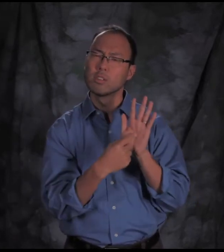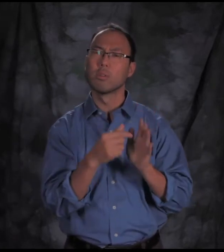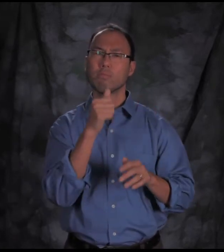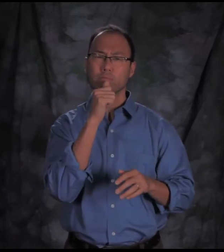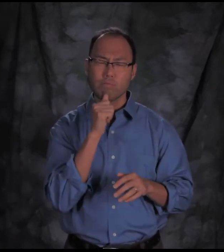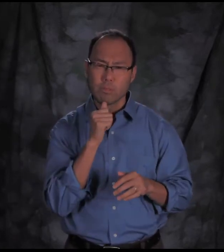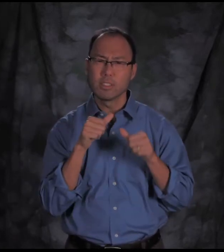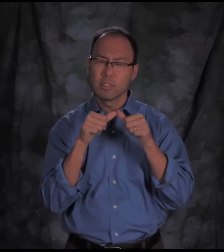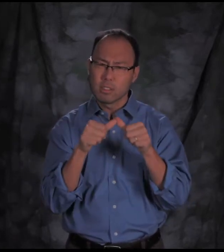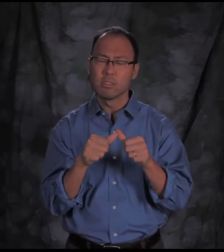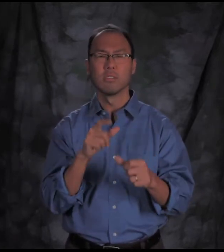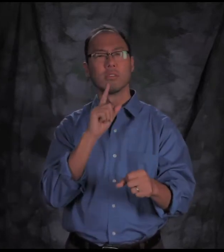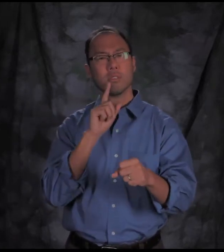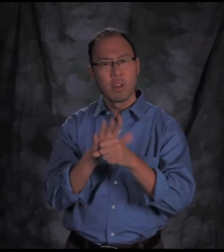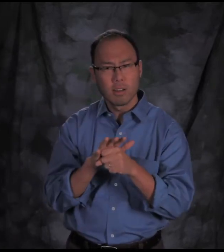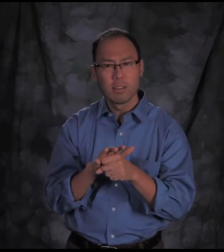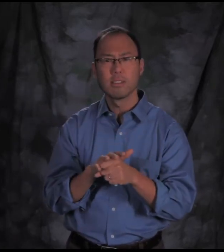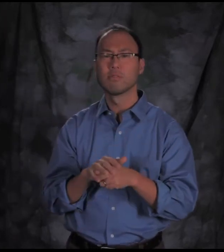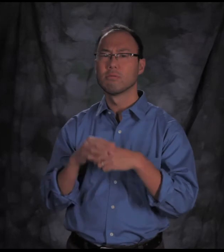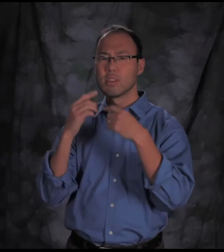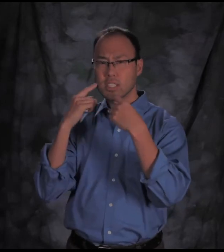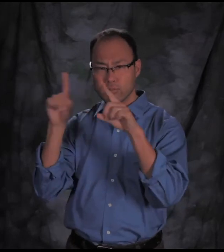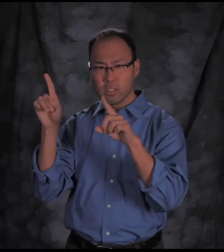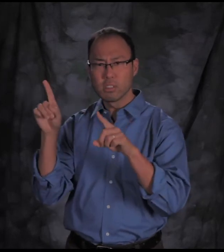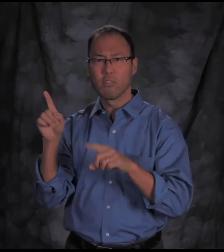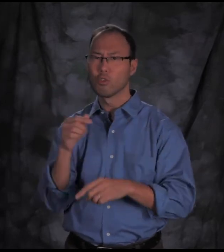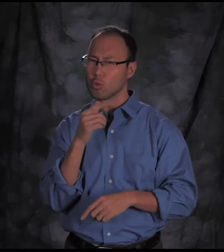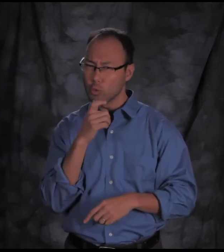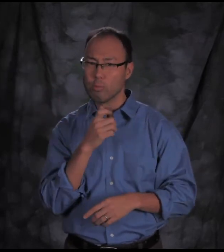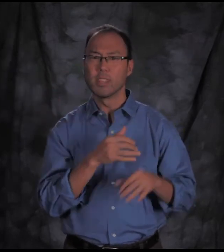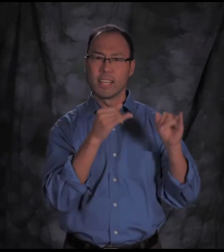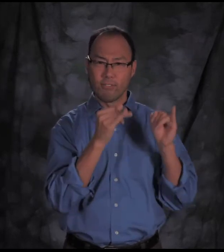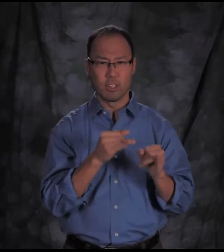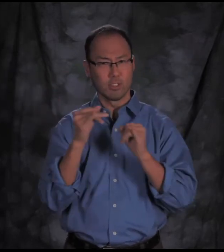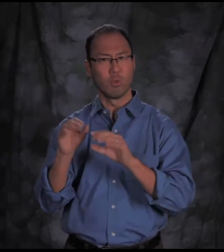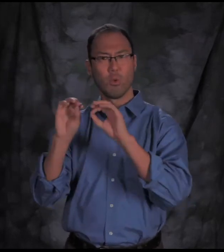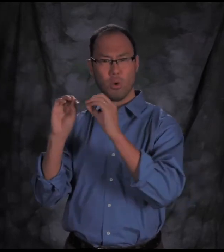These three areas are created to showcase the persistence, dedication and achievements